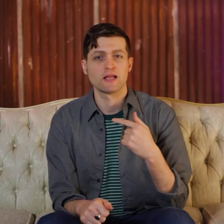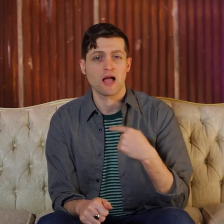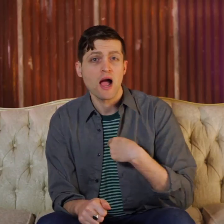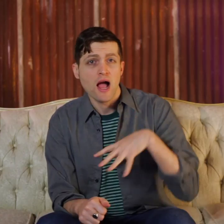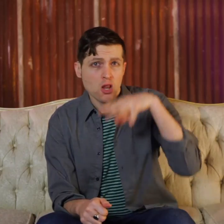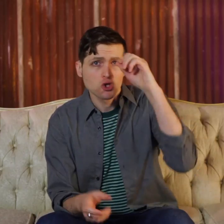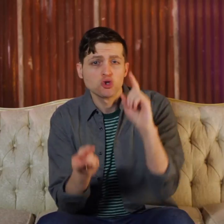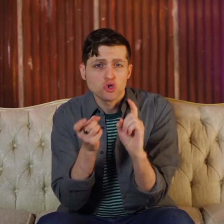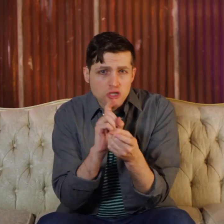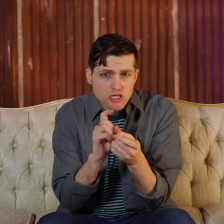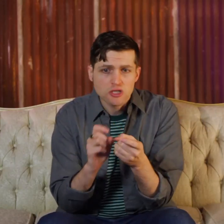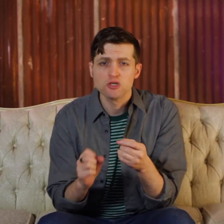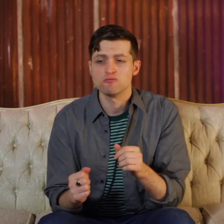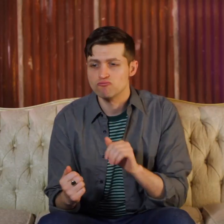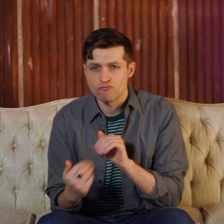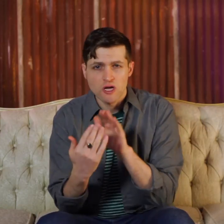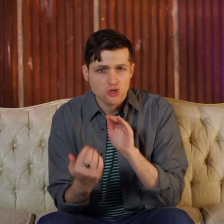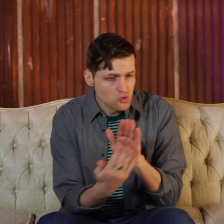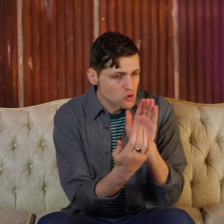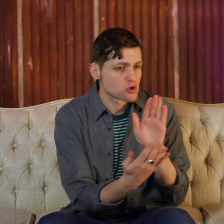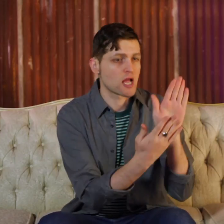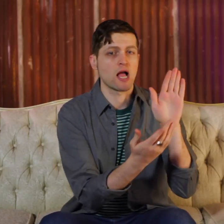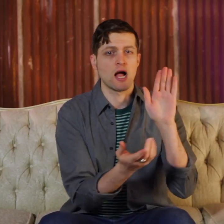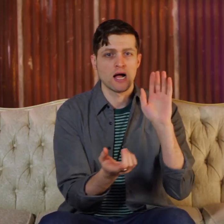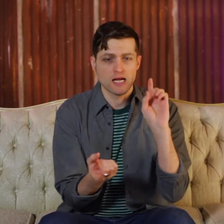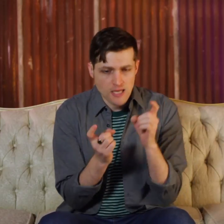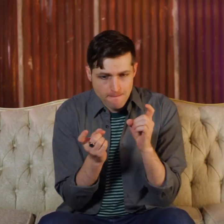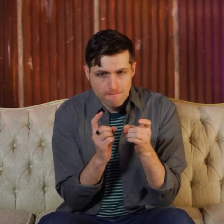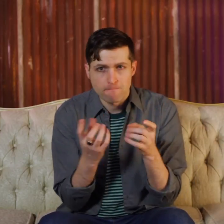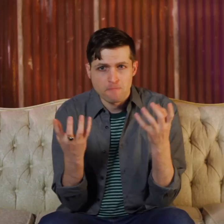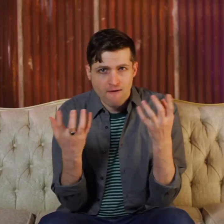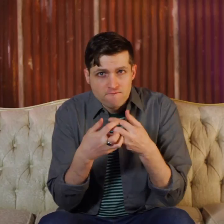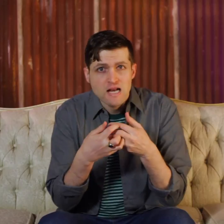I learned to change and adapted the challenges I faced to fit me.